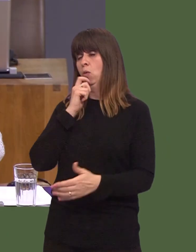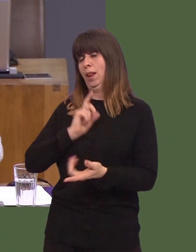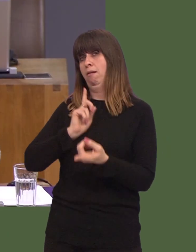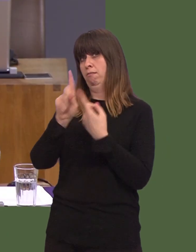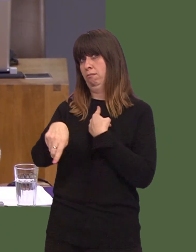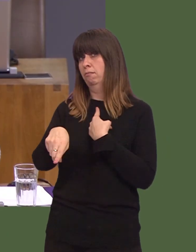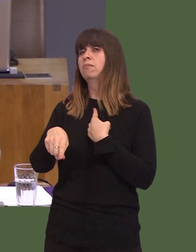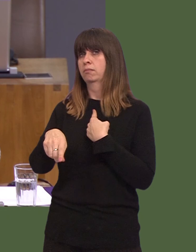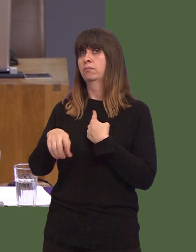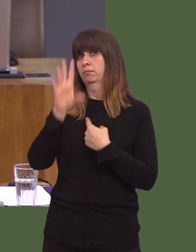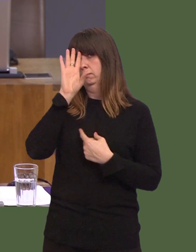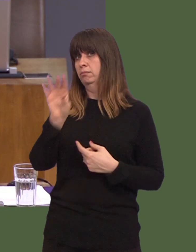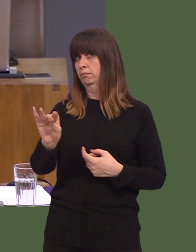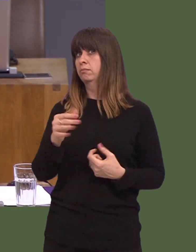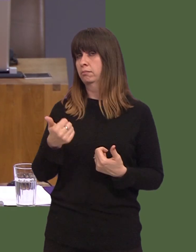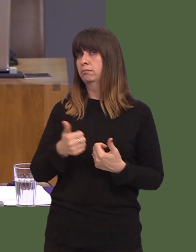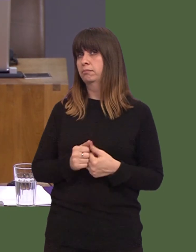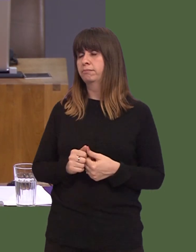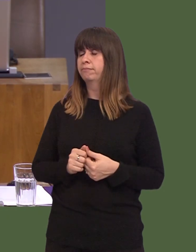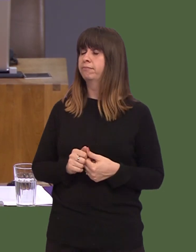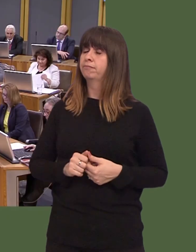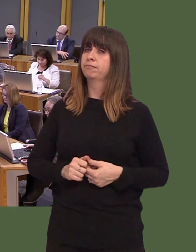her constituent with an explanation?